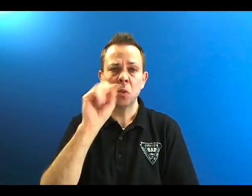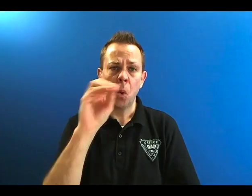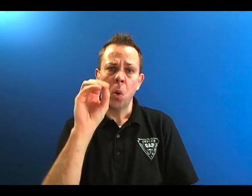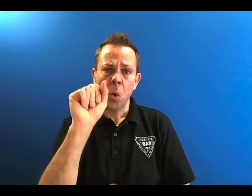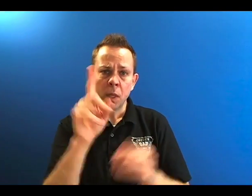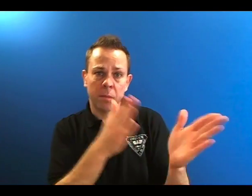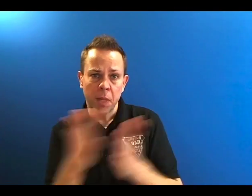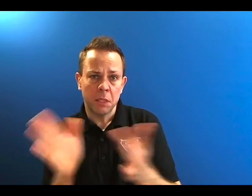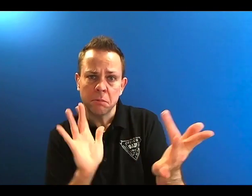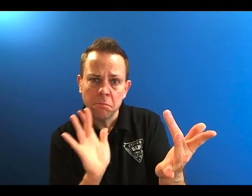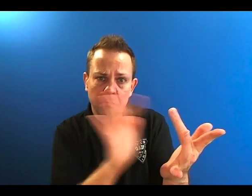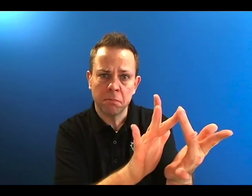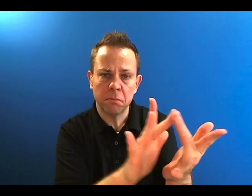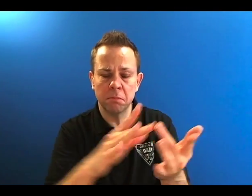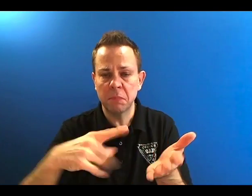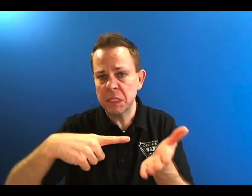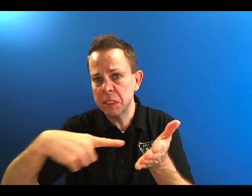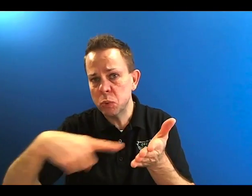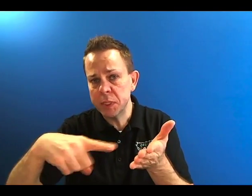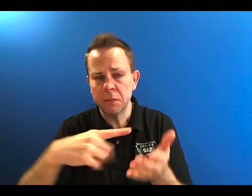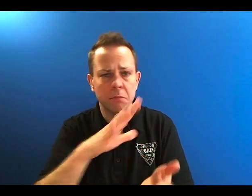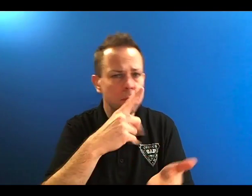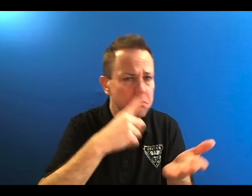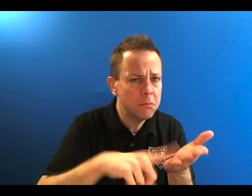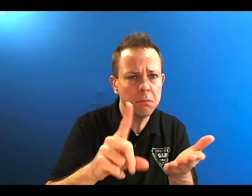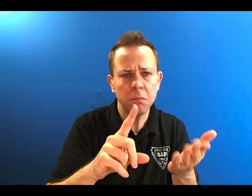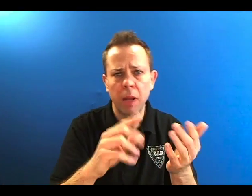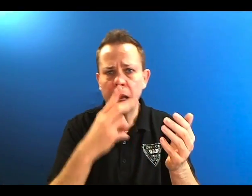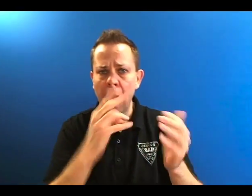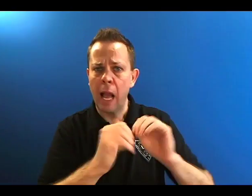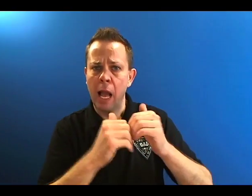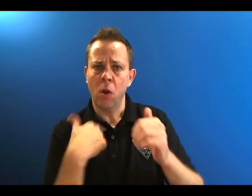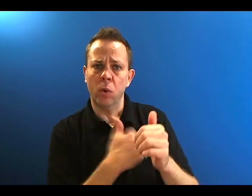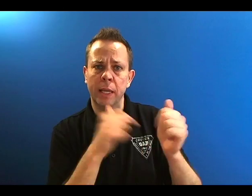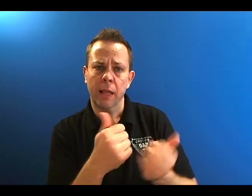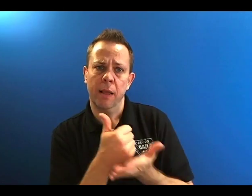OAD plans to contact Peace Hospital sometime this coming week to explore, learn, and approach how we can be of